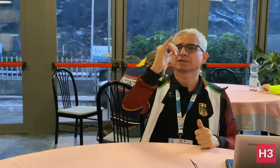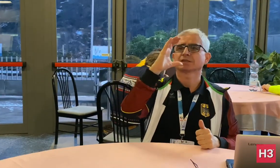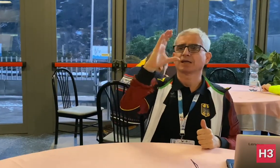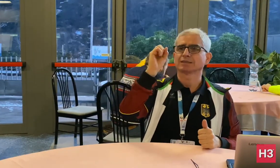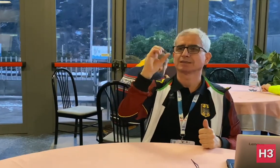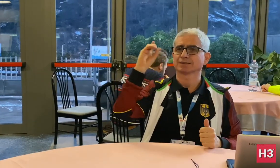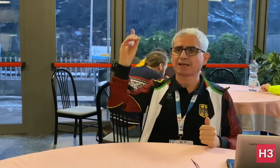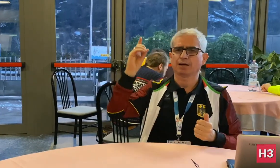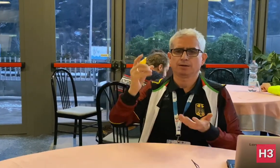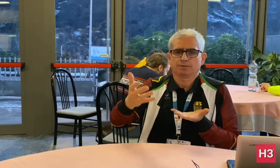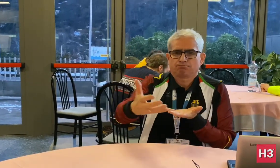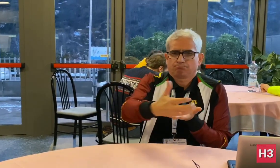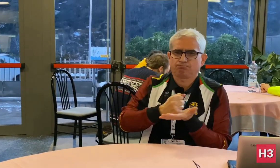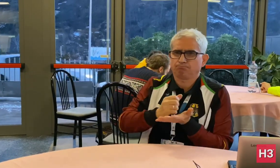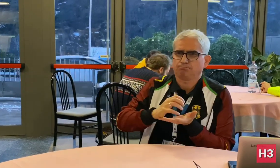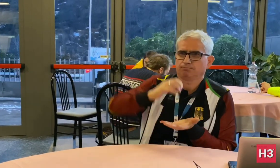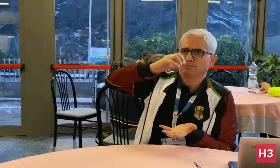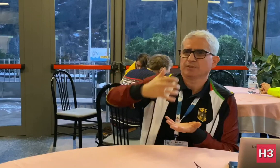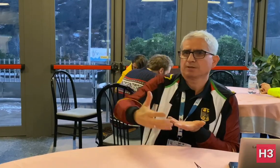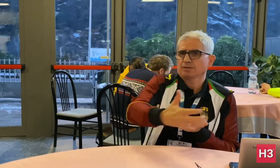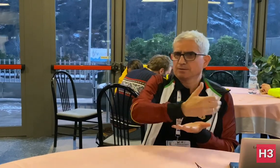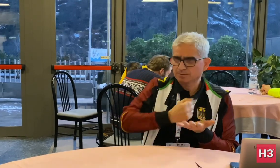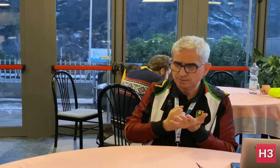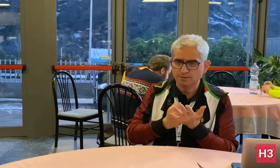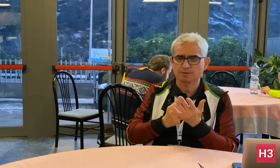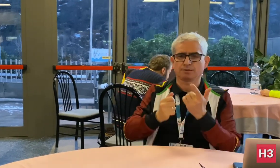[Holger]: It will be a good revenue-earner